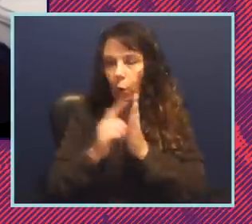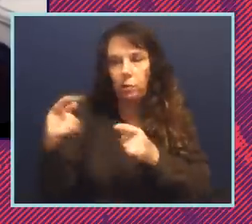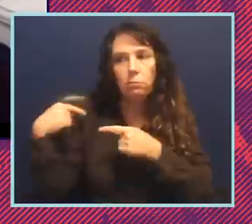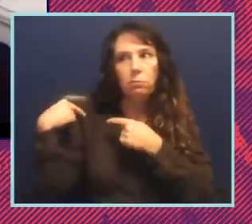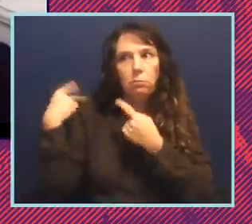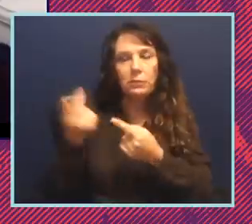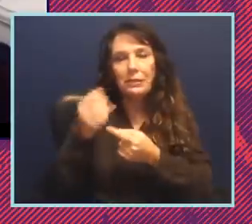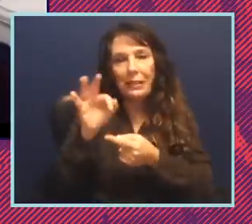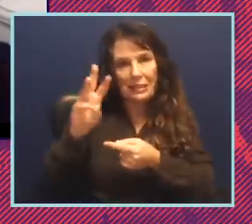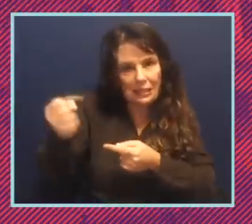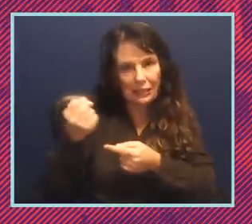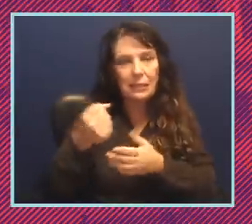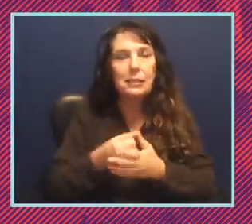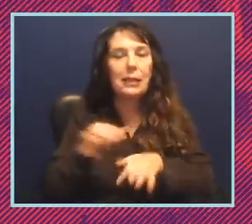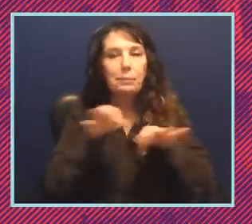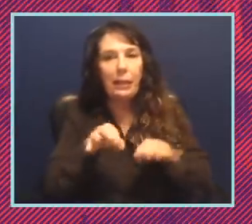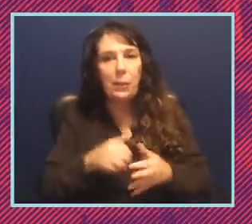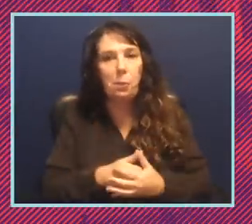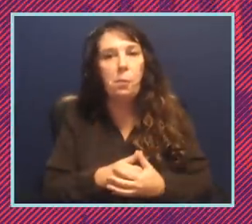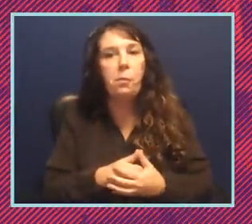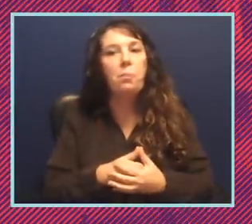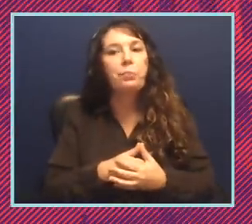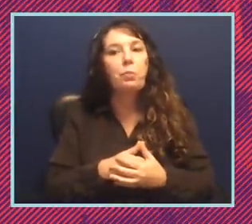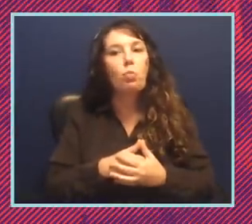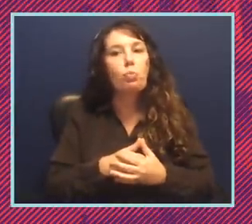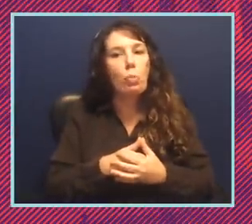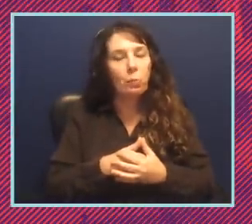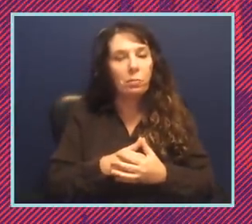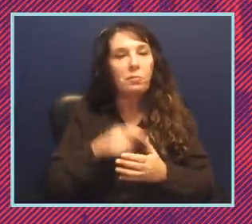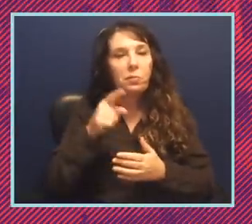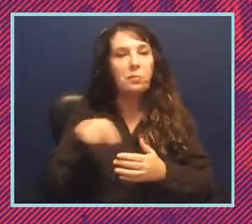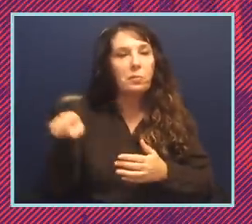he explained it to me like this at one time at early house he says they crack minority power